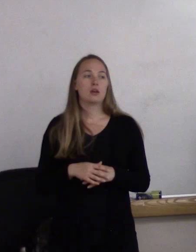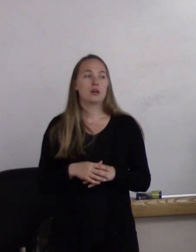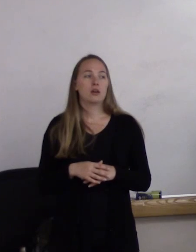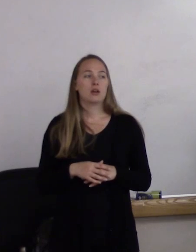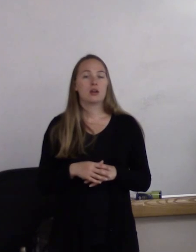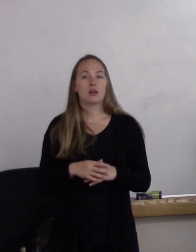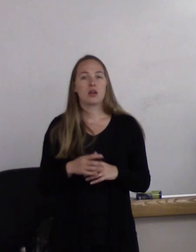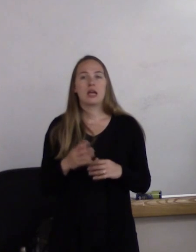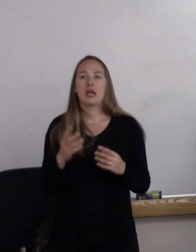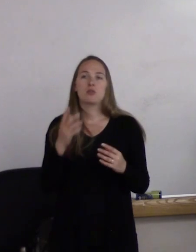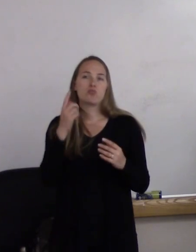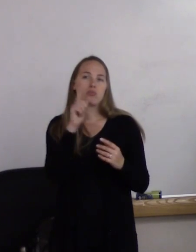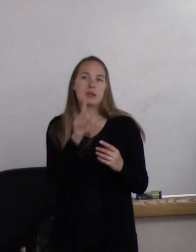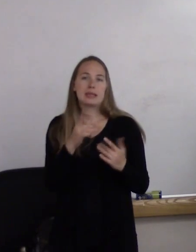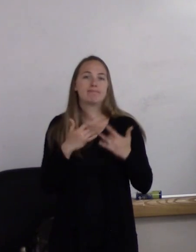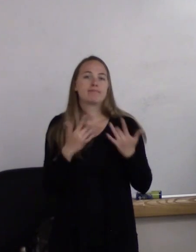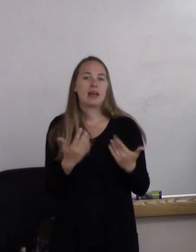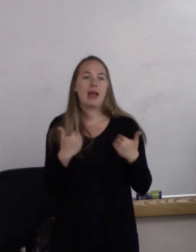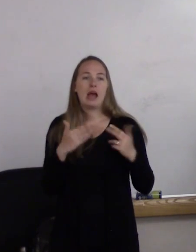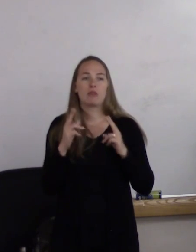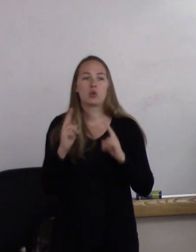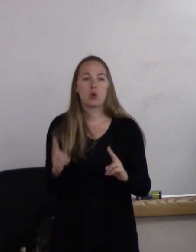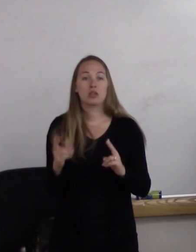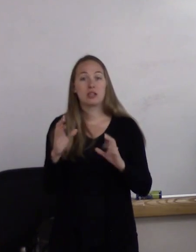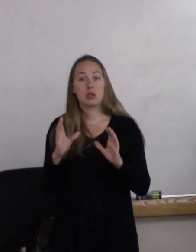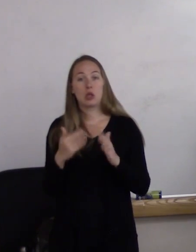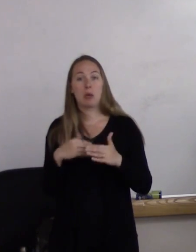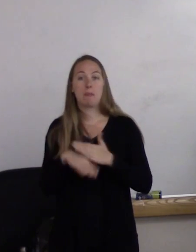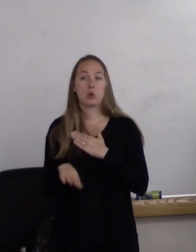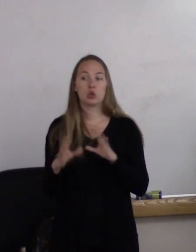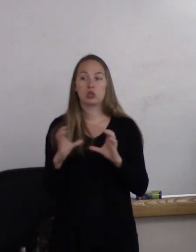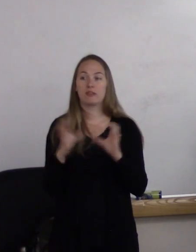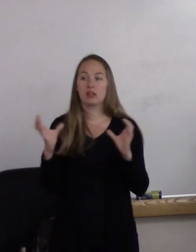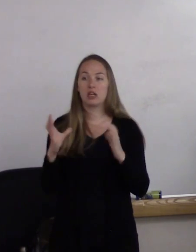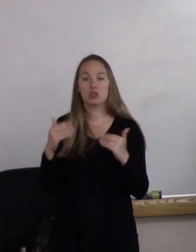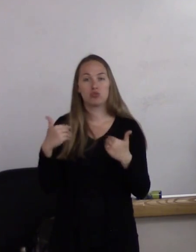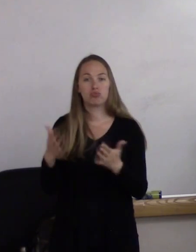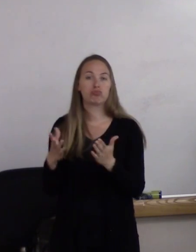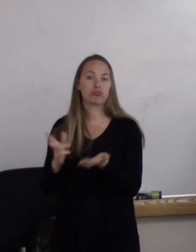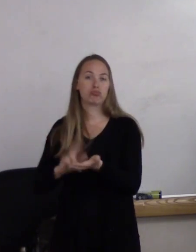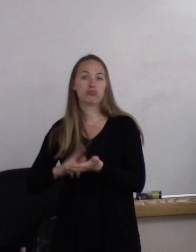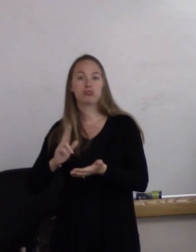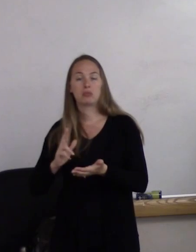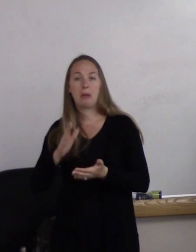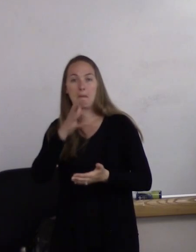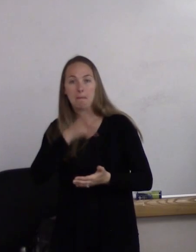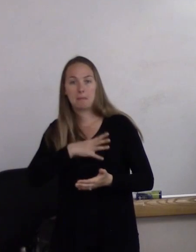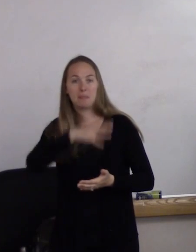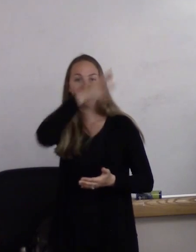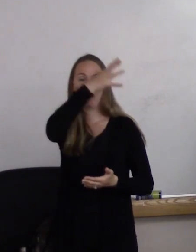on that birth certificate or to paint the walls of a room pink or blue, but in all fairness,